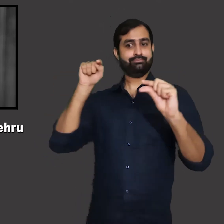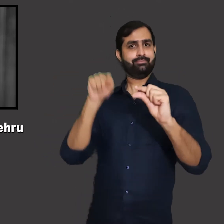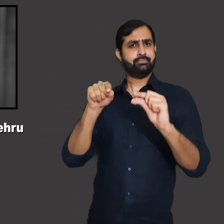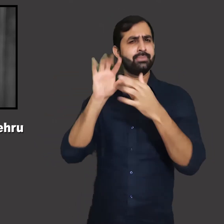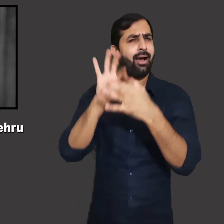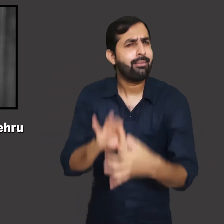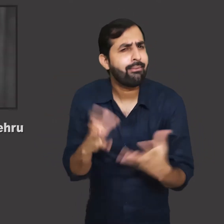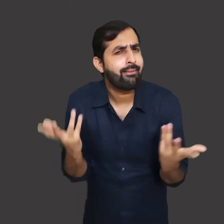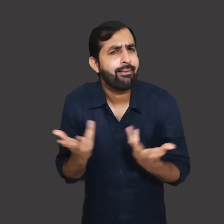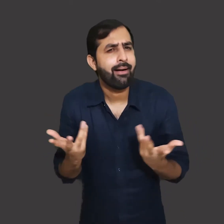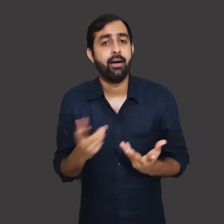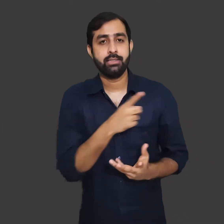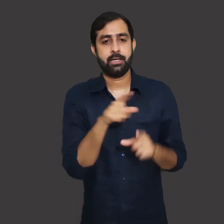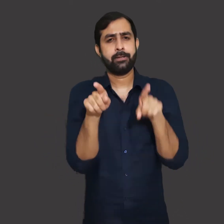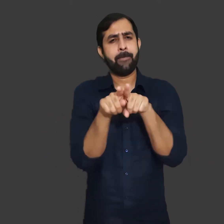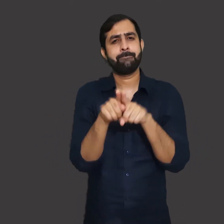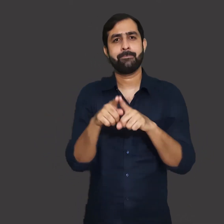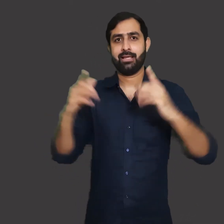The statement was about dams.